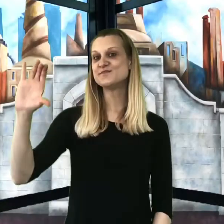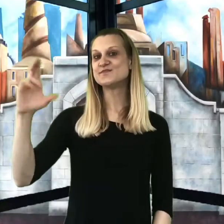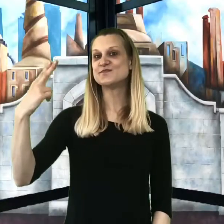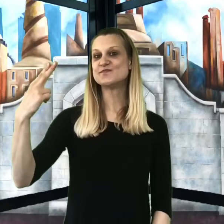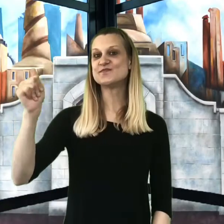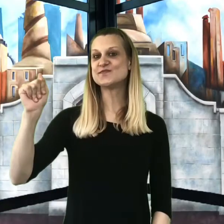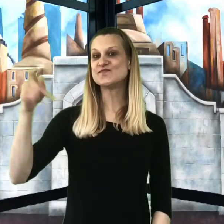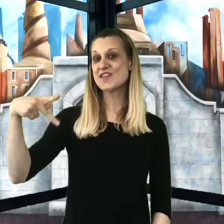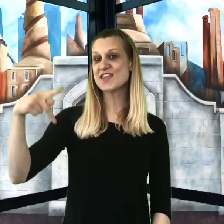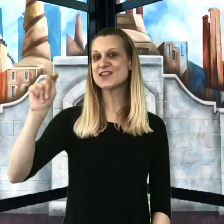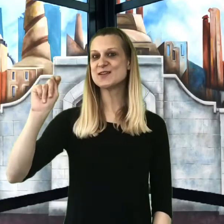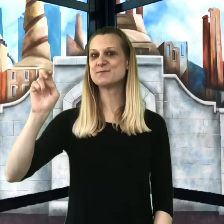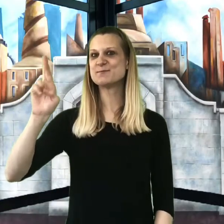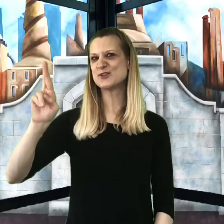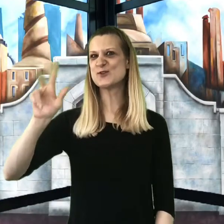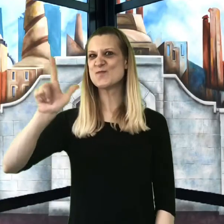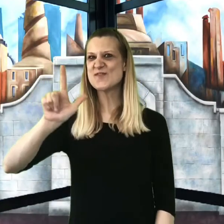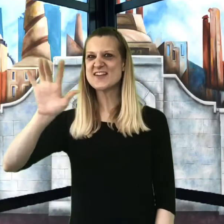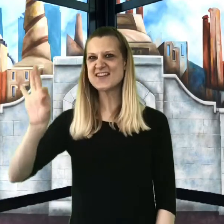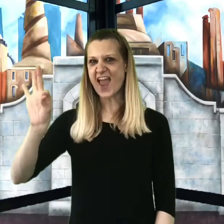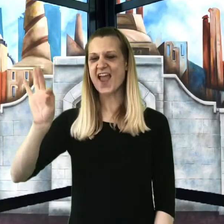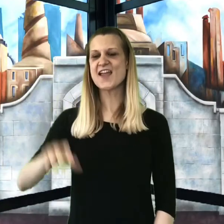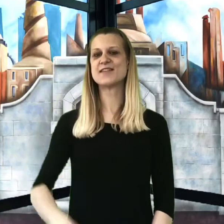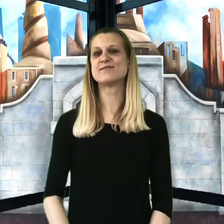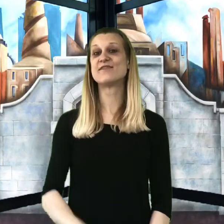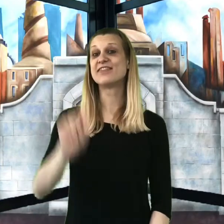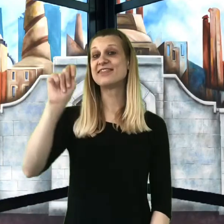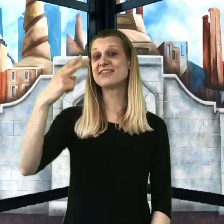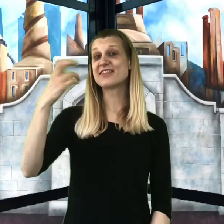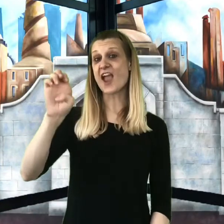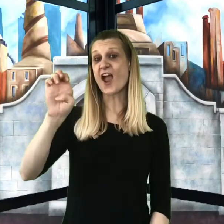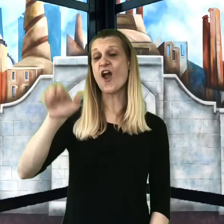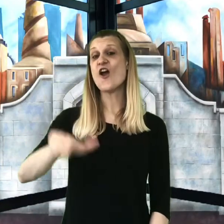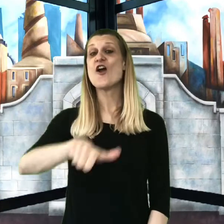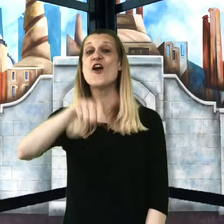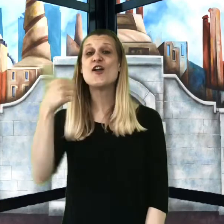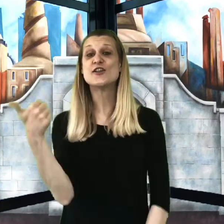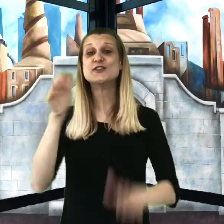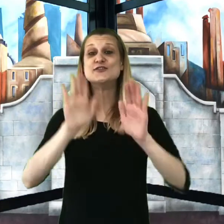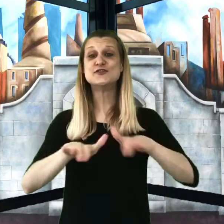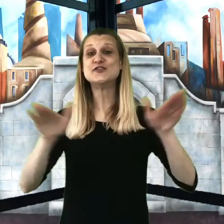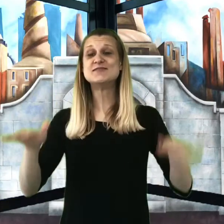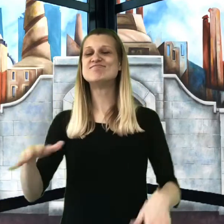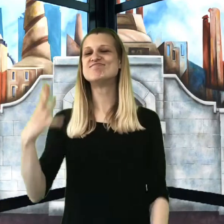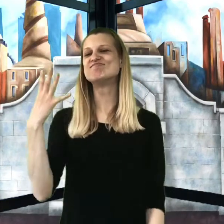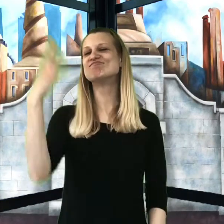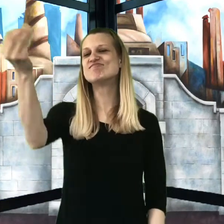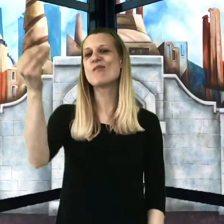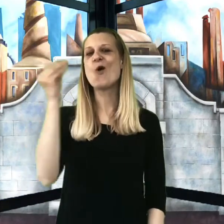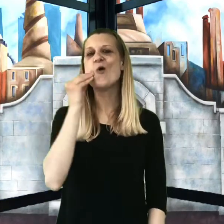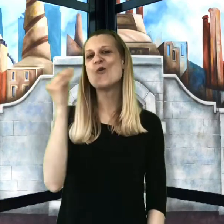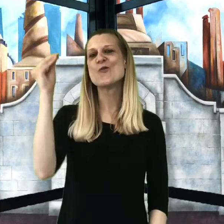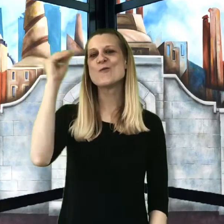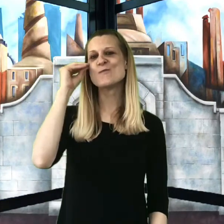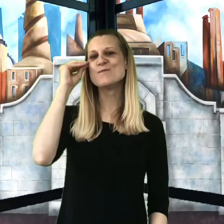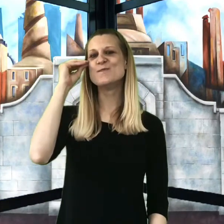Chapter 29 - "The Other Children Go Home"